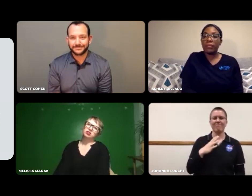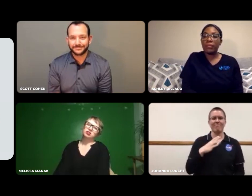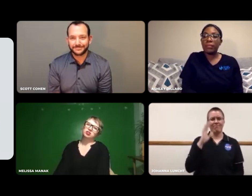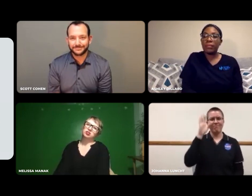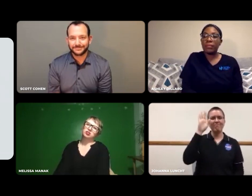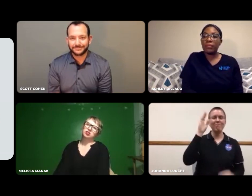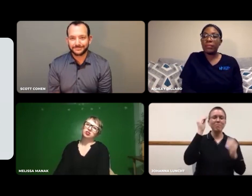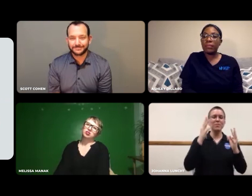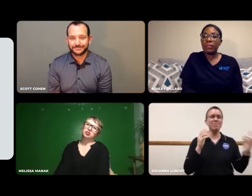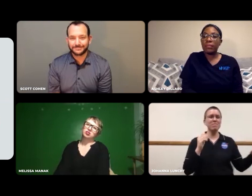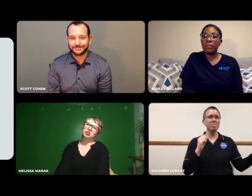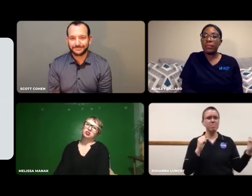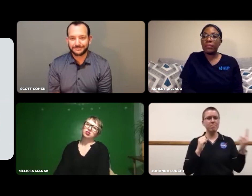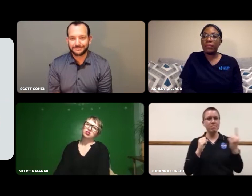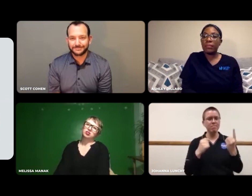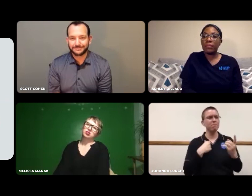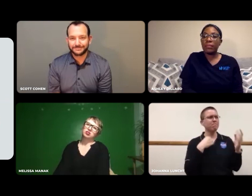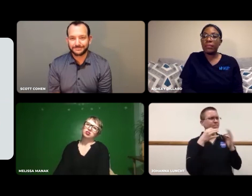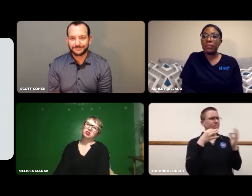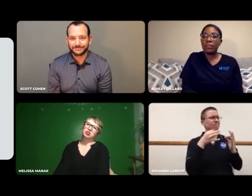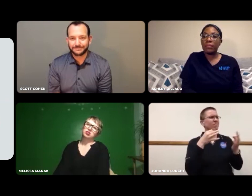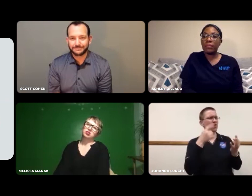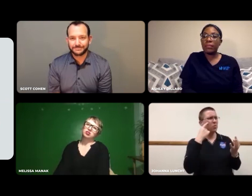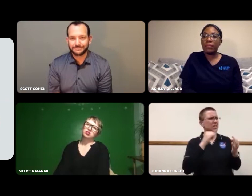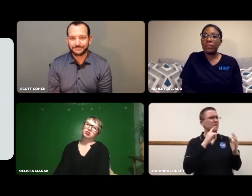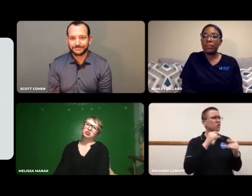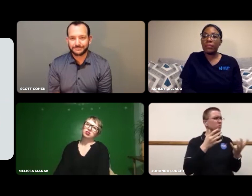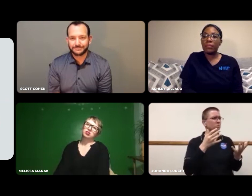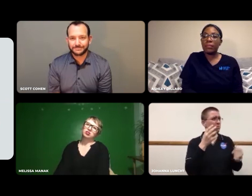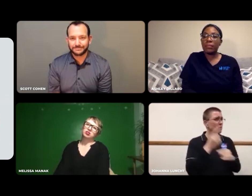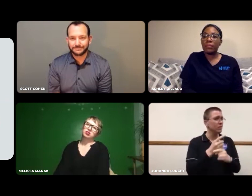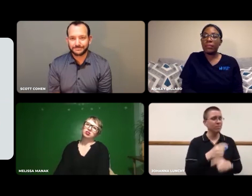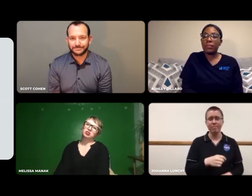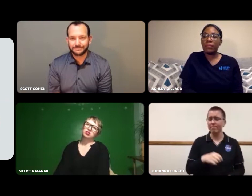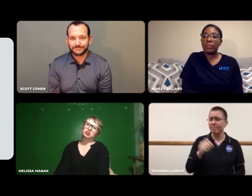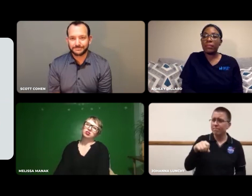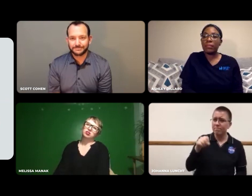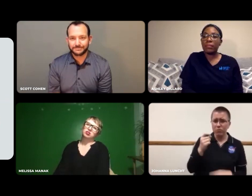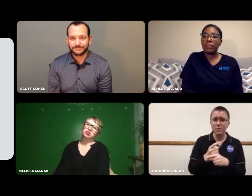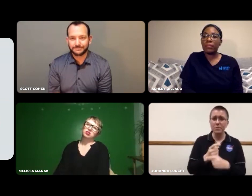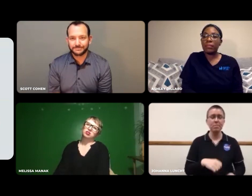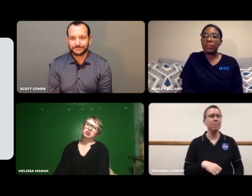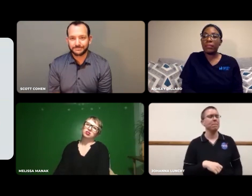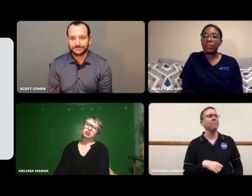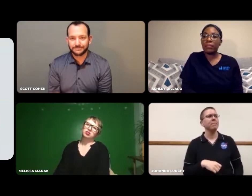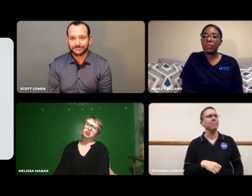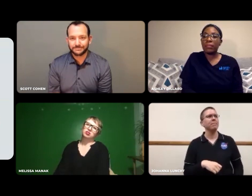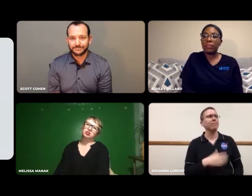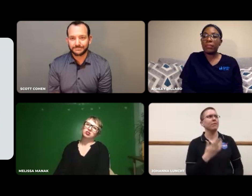So I raised my hand and the teacher came up to me. I'd give my answer to the teacher. The teacher said, "That's correct."